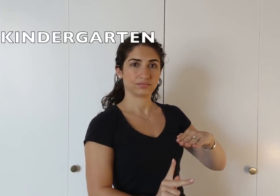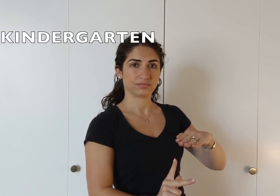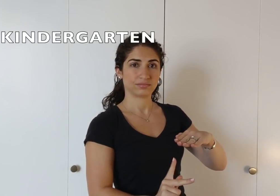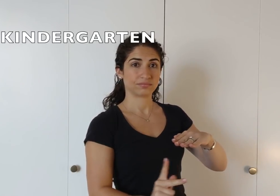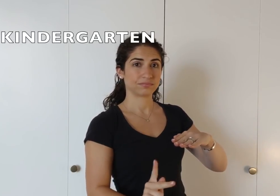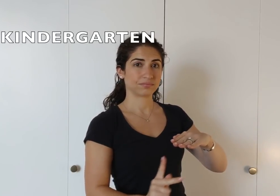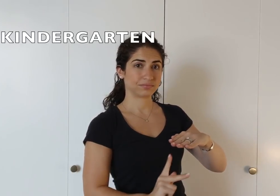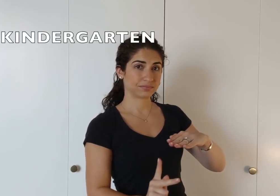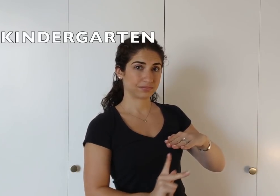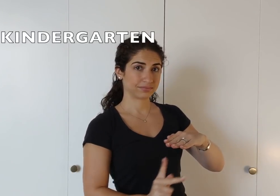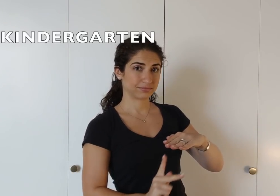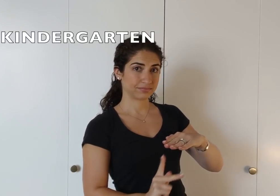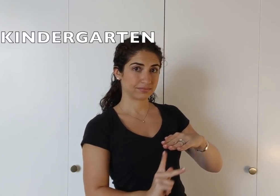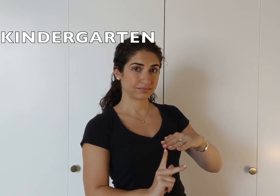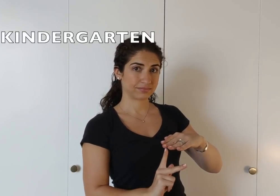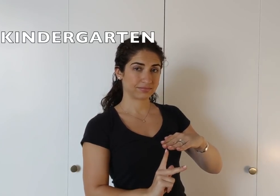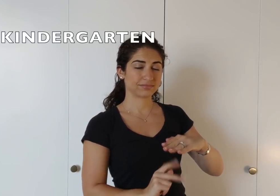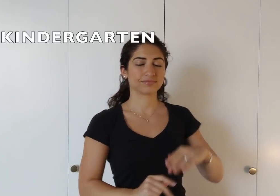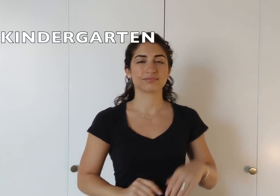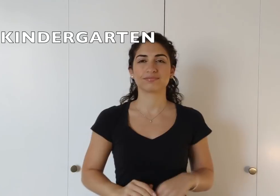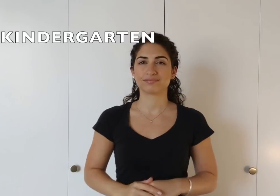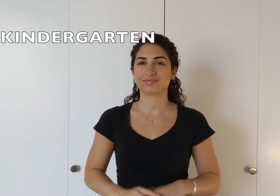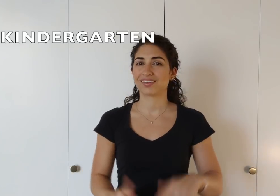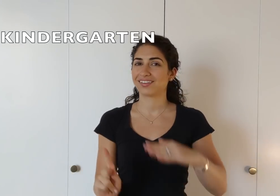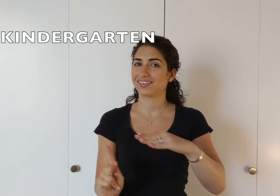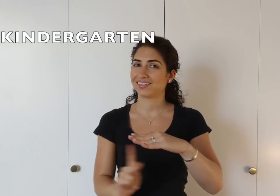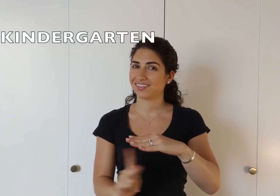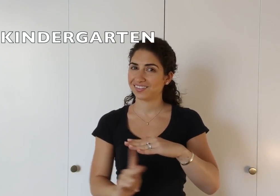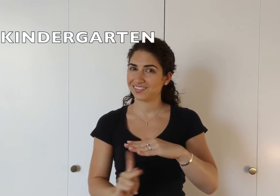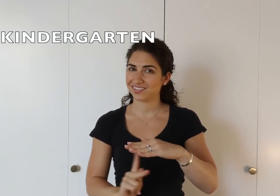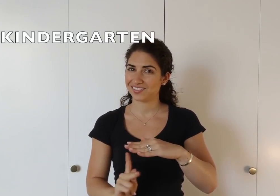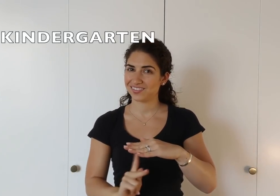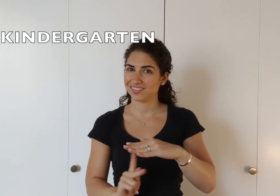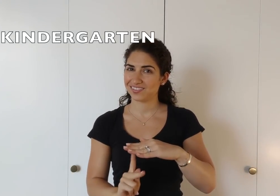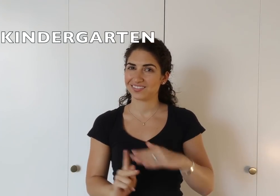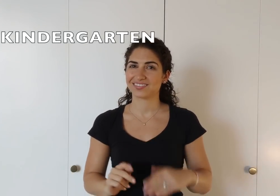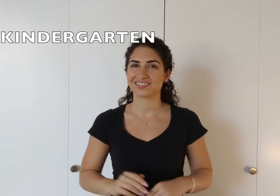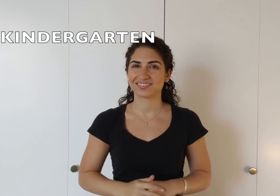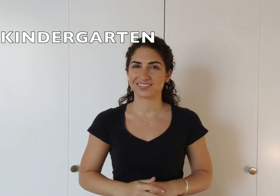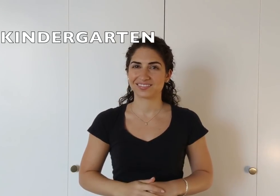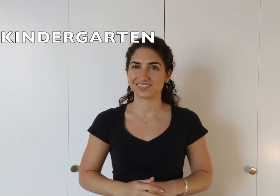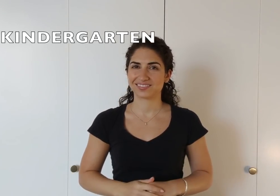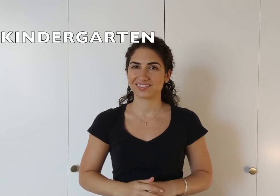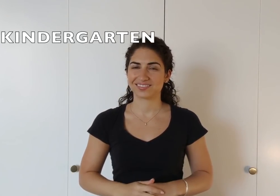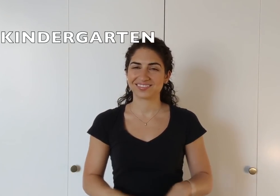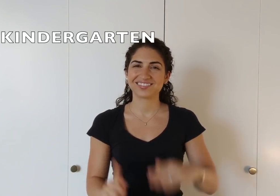the opposite palm. Kindergarten. kindergarten.